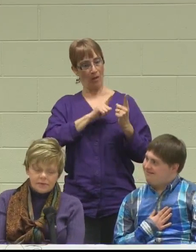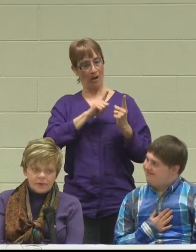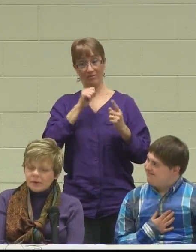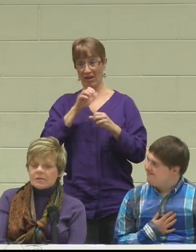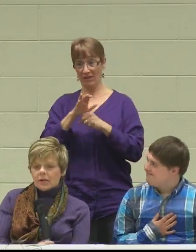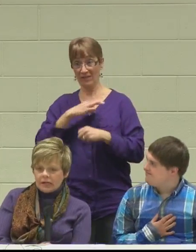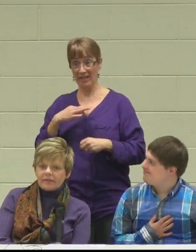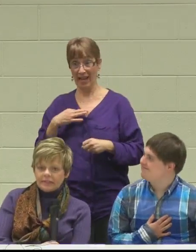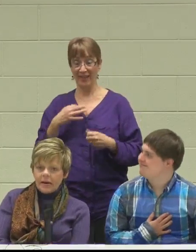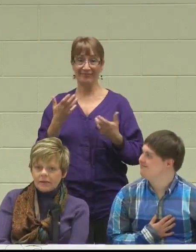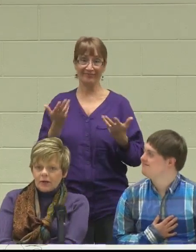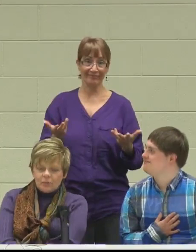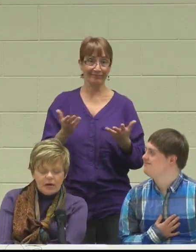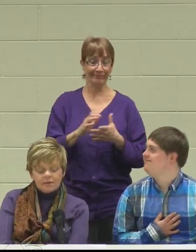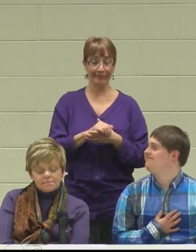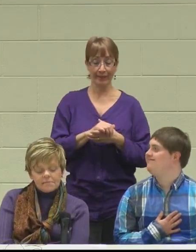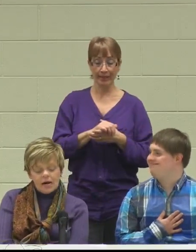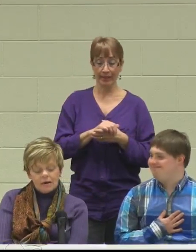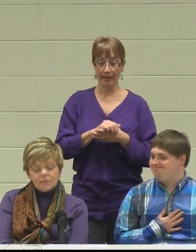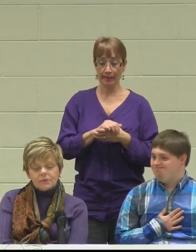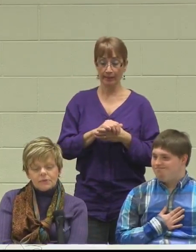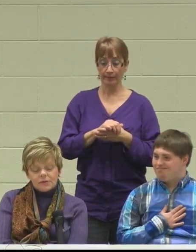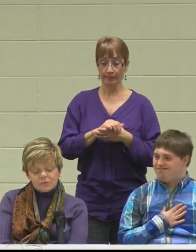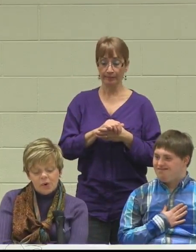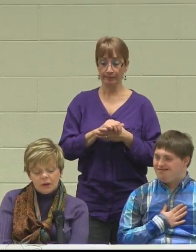There is little give-and-take there, but the smaller